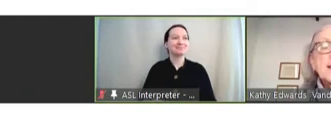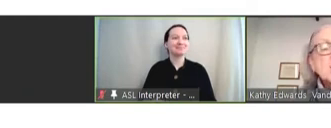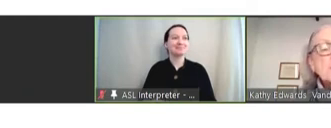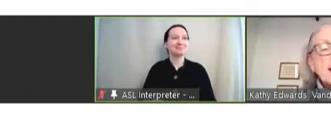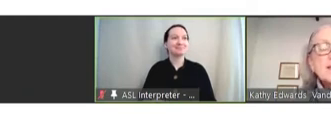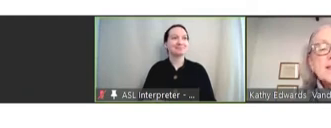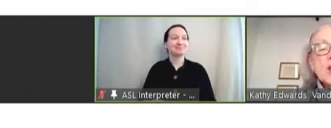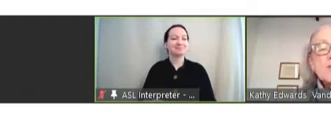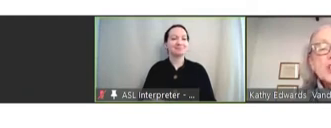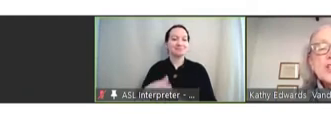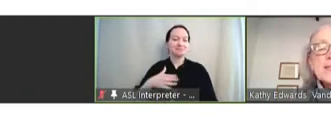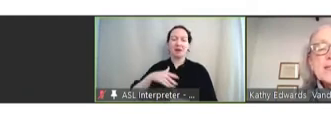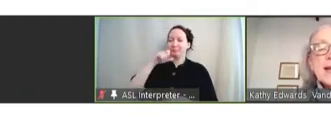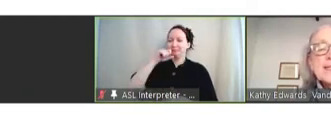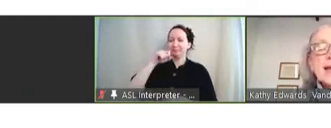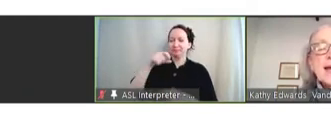These are my disclosures. Next slide.